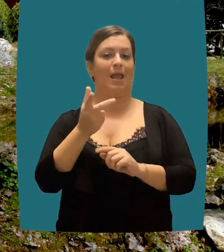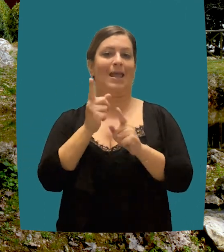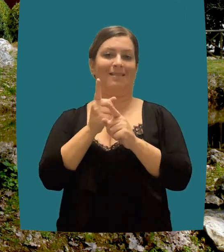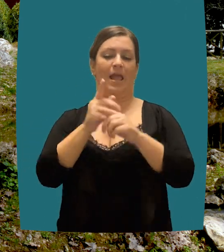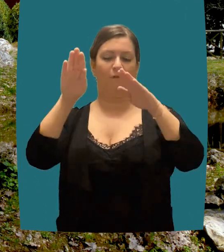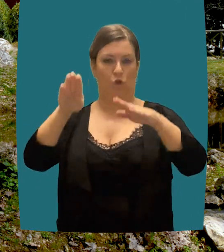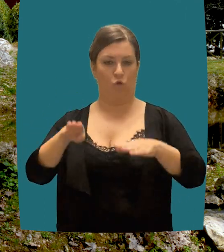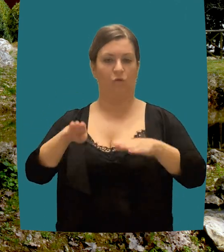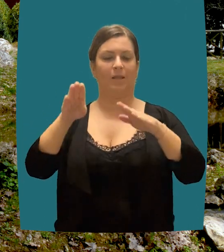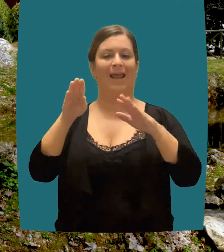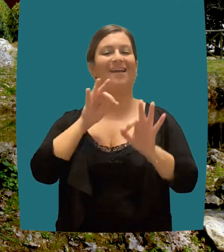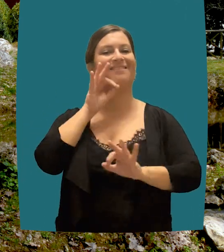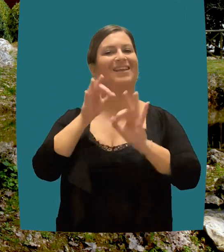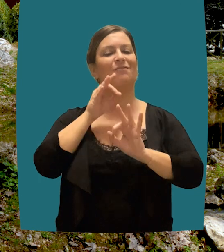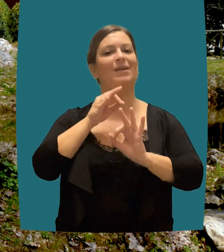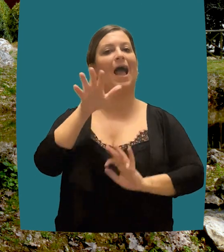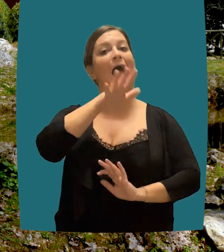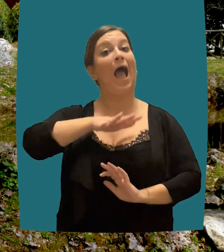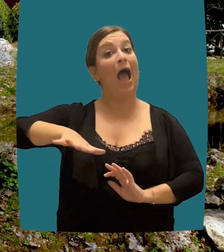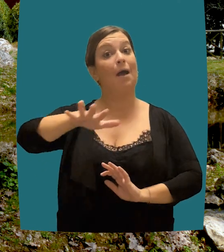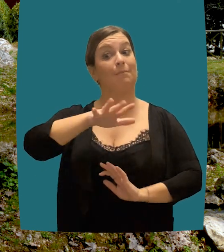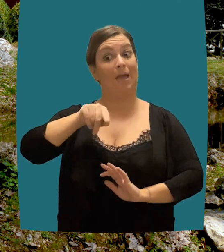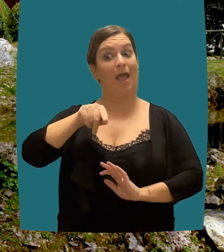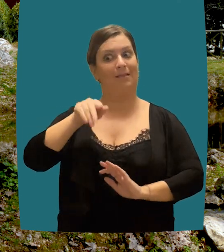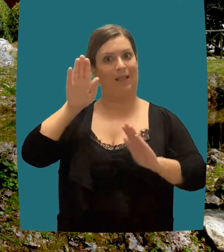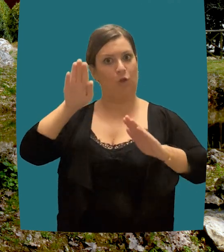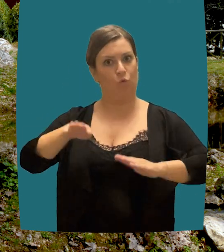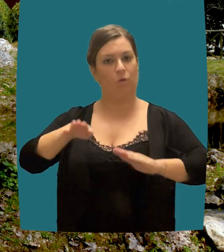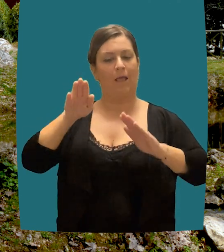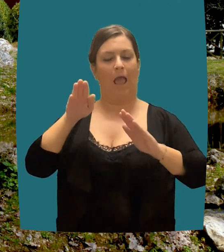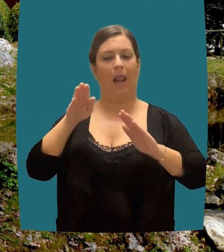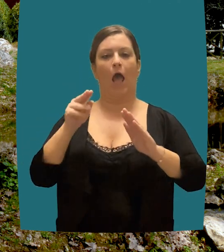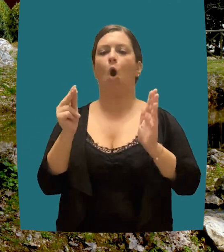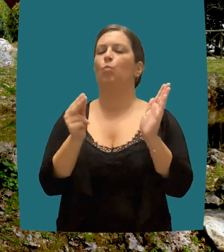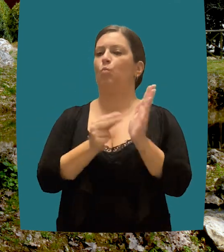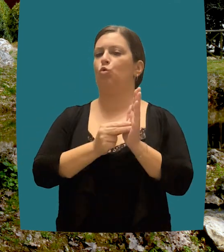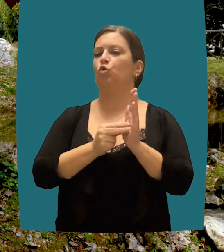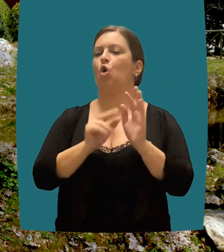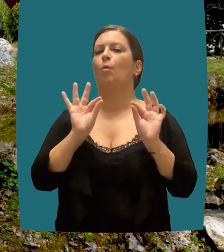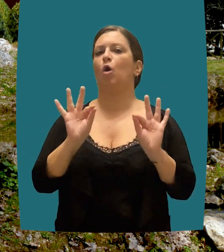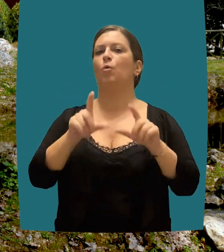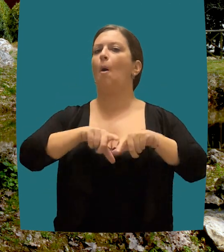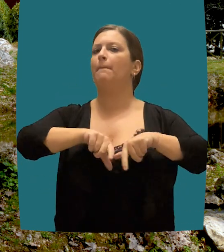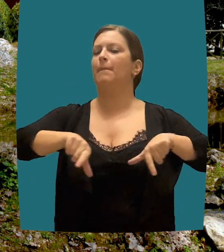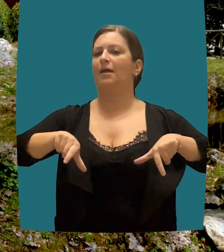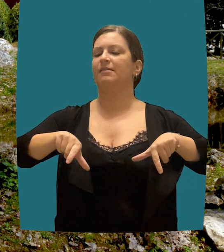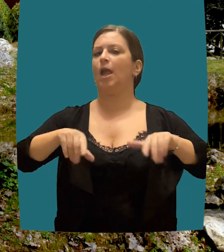at the administrative central and local level, to carry out a continuous balancing of interests that in relation to each activity